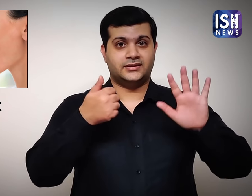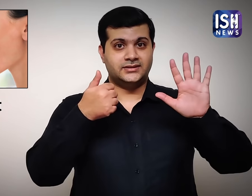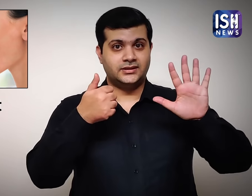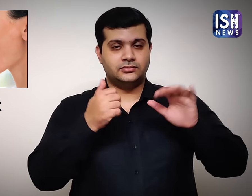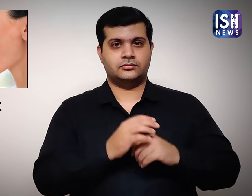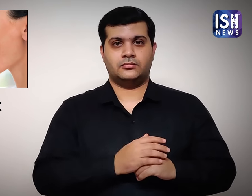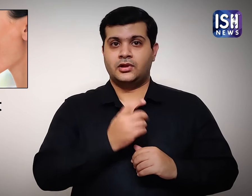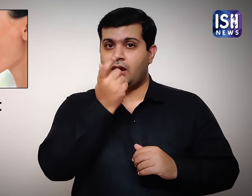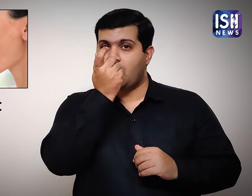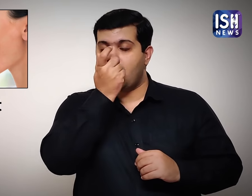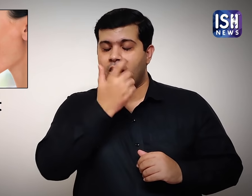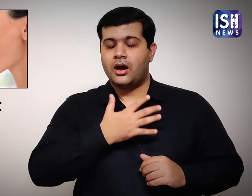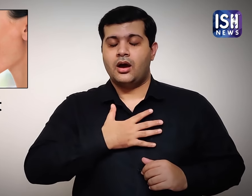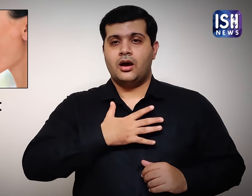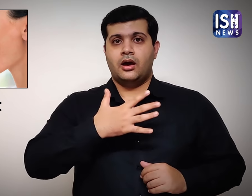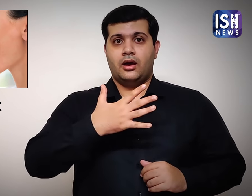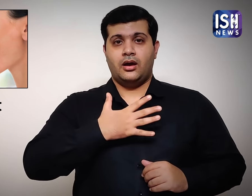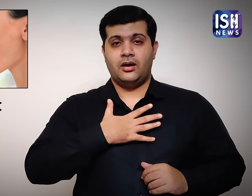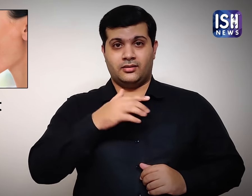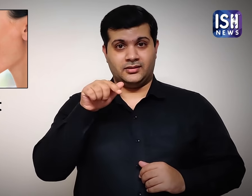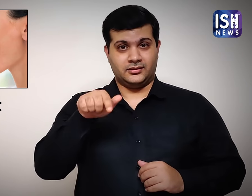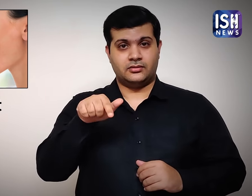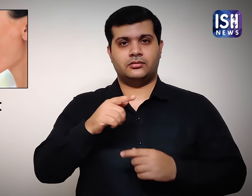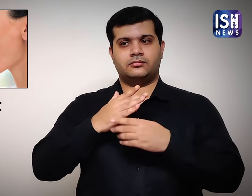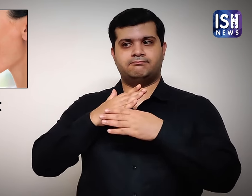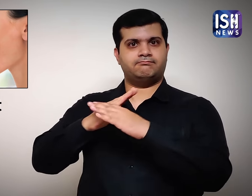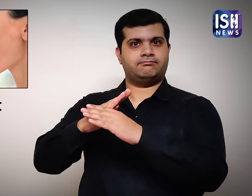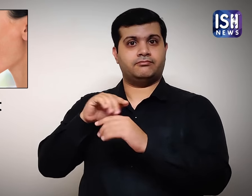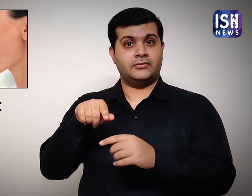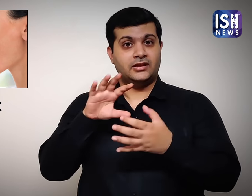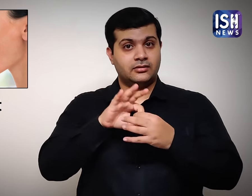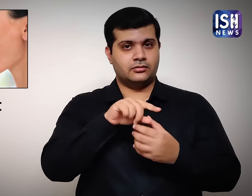Custard apples help prevent asthma.